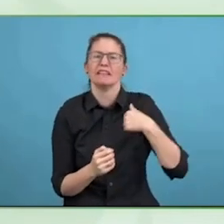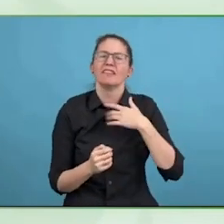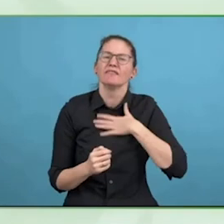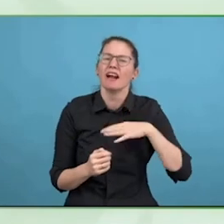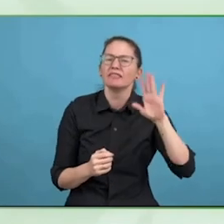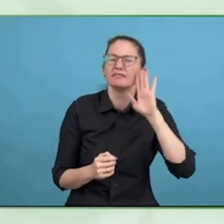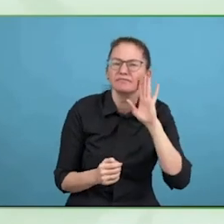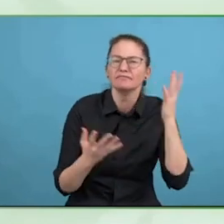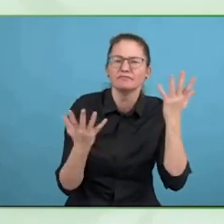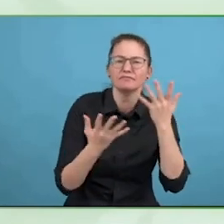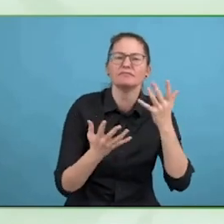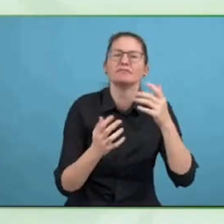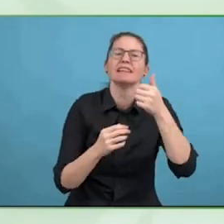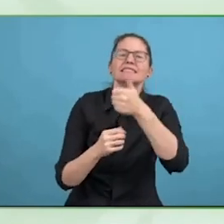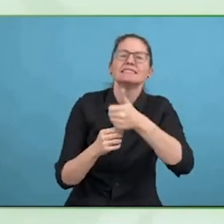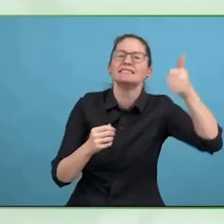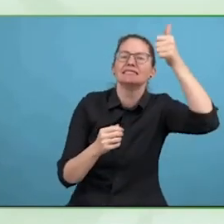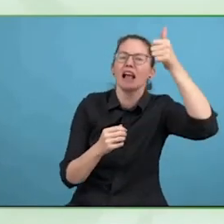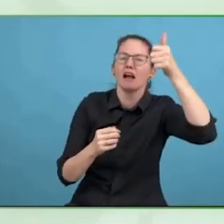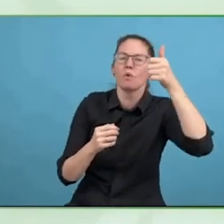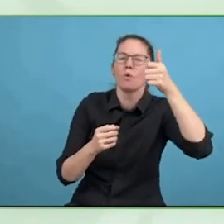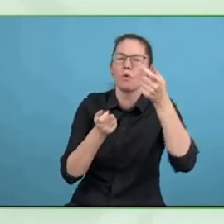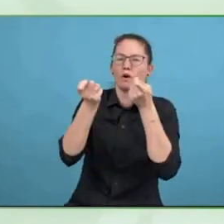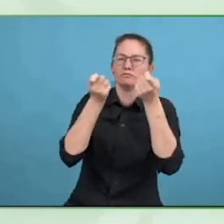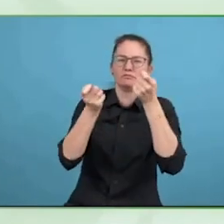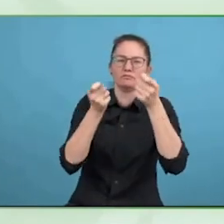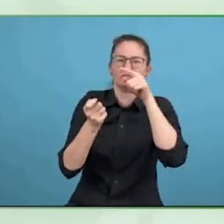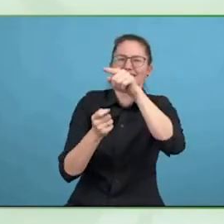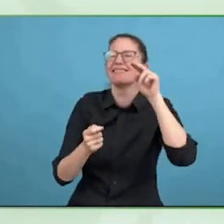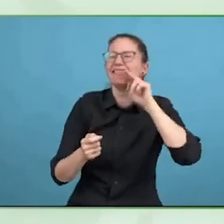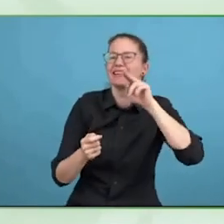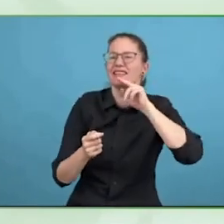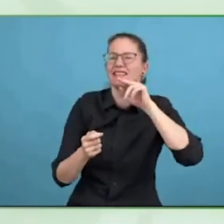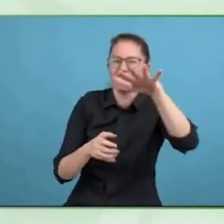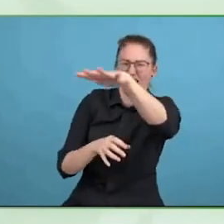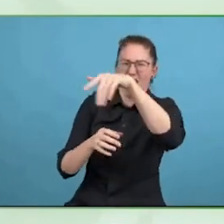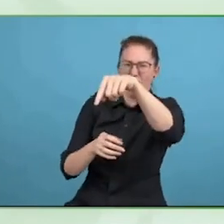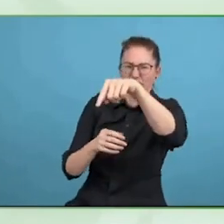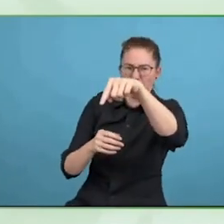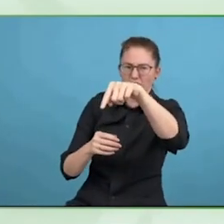to and then as has happened there is a global property that decided